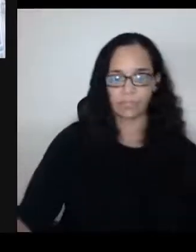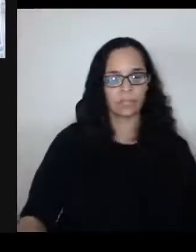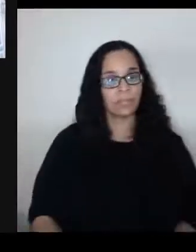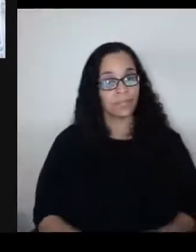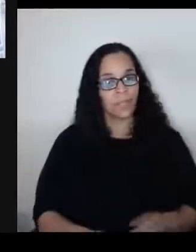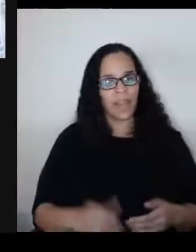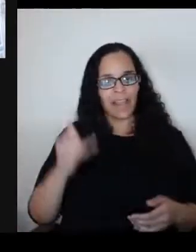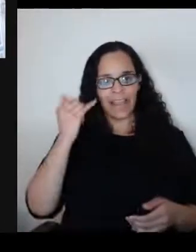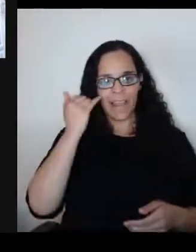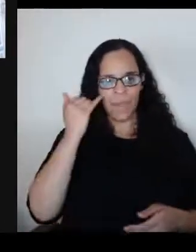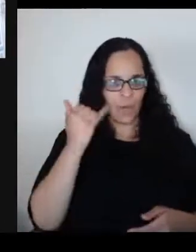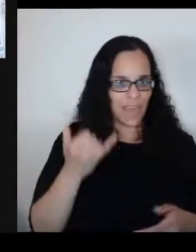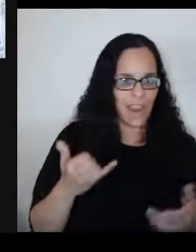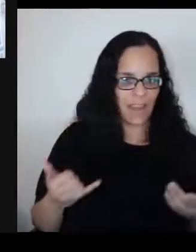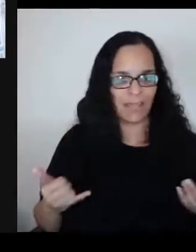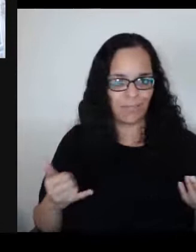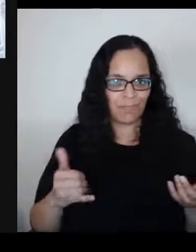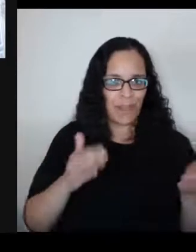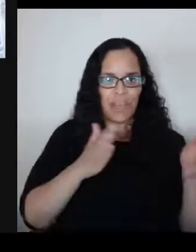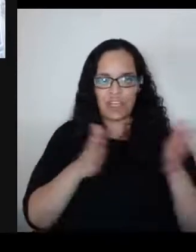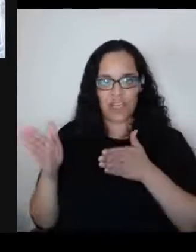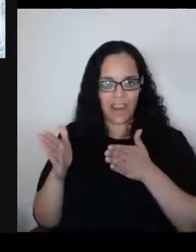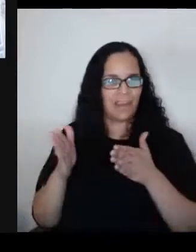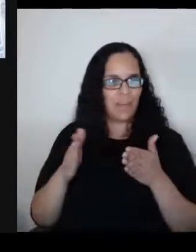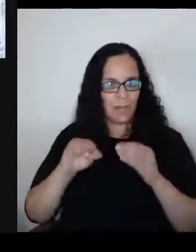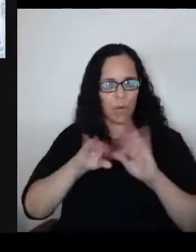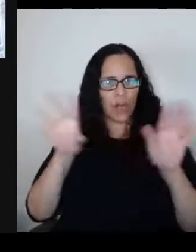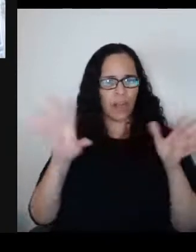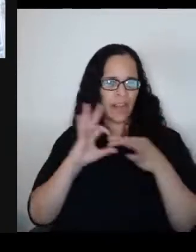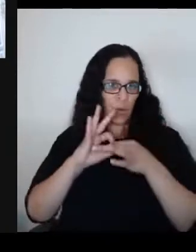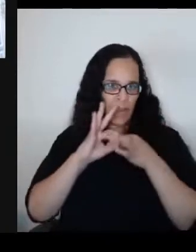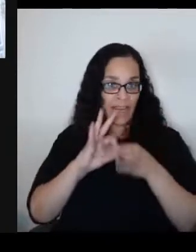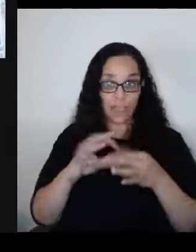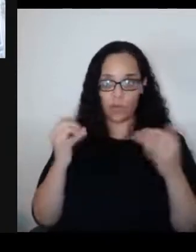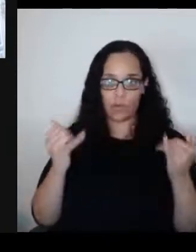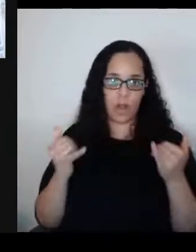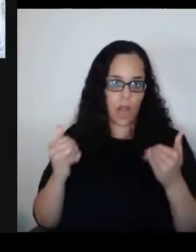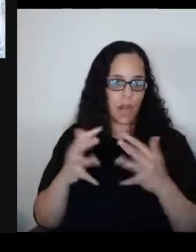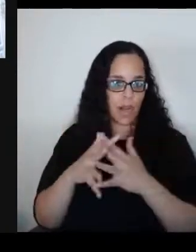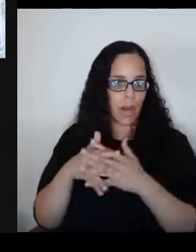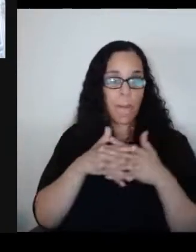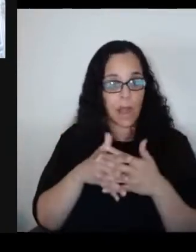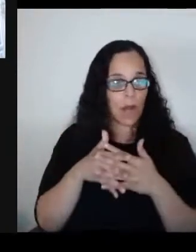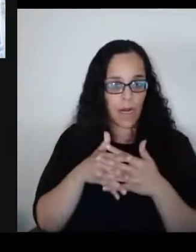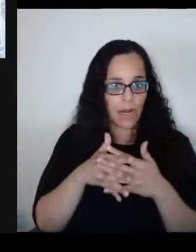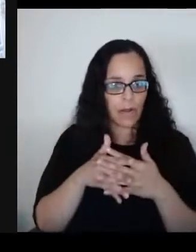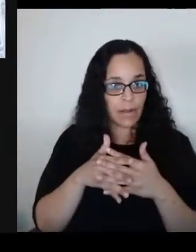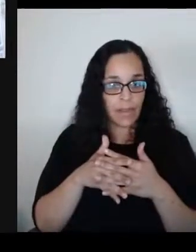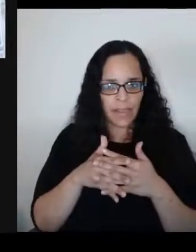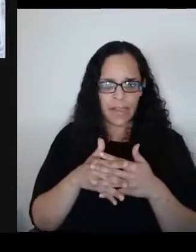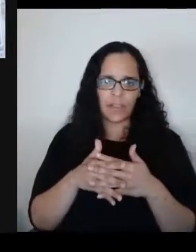about contemporary America because on the one hand, all historical experiences are unique